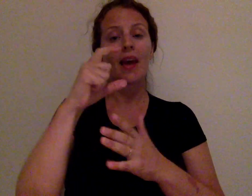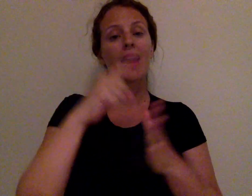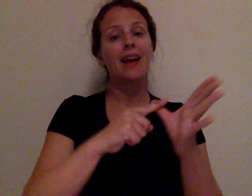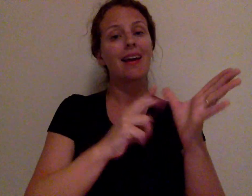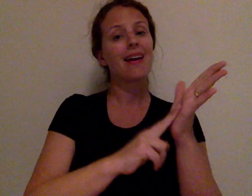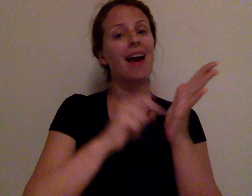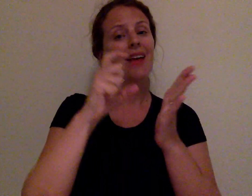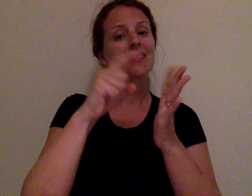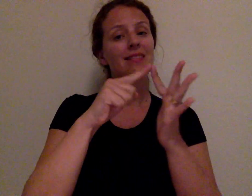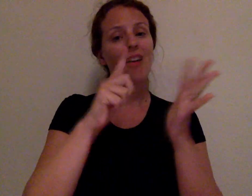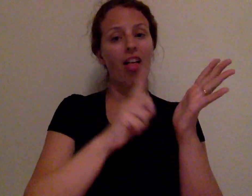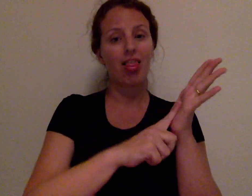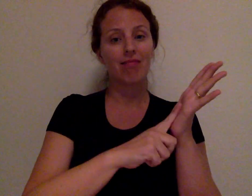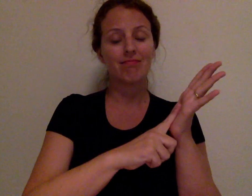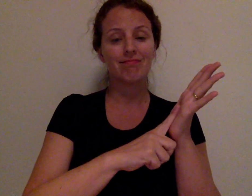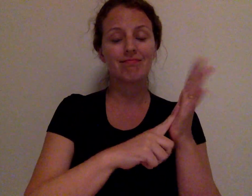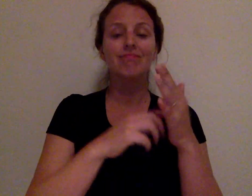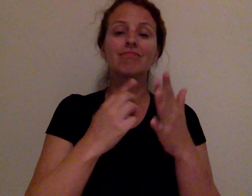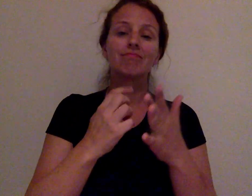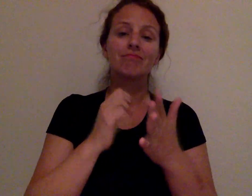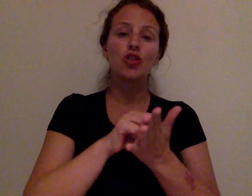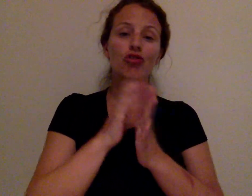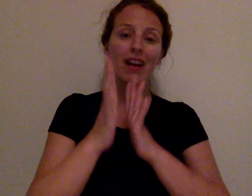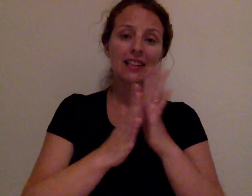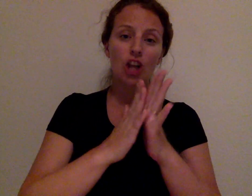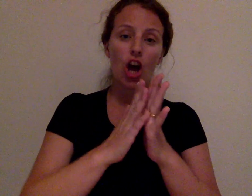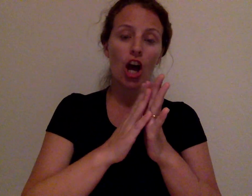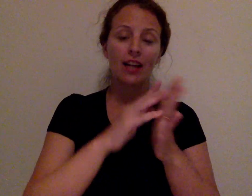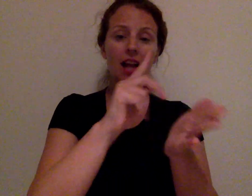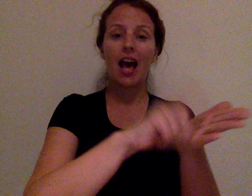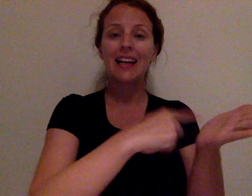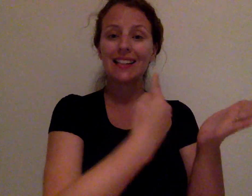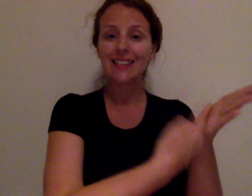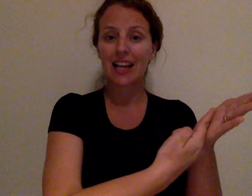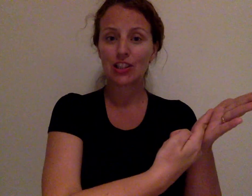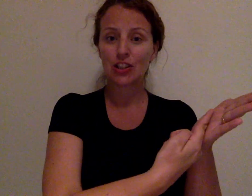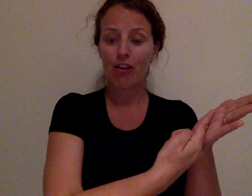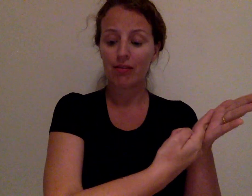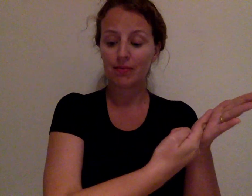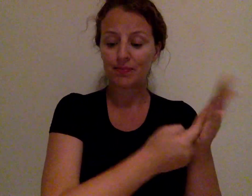CANCEL Correct sign, "cancel"